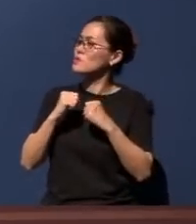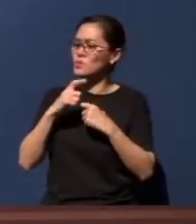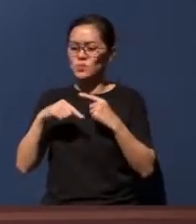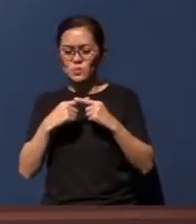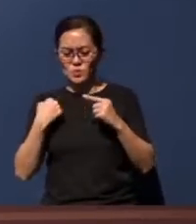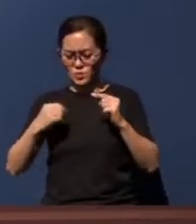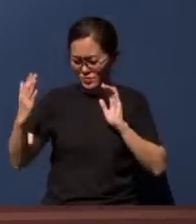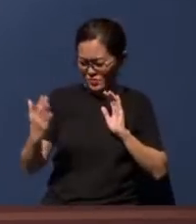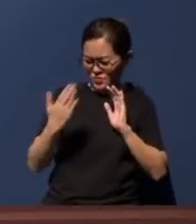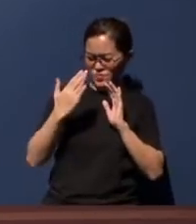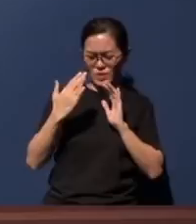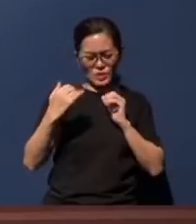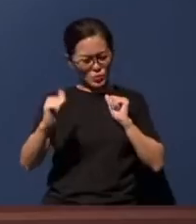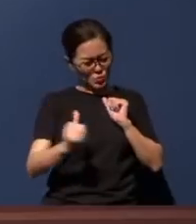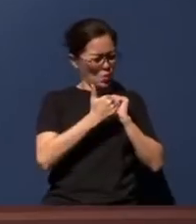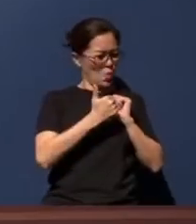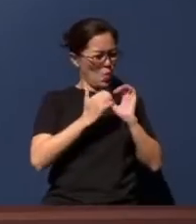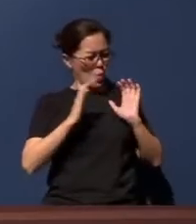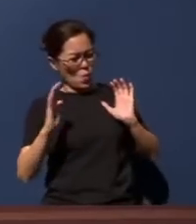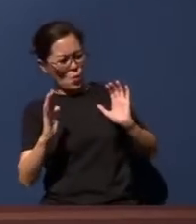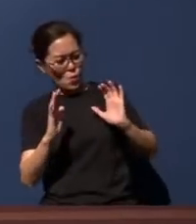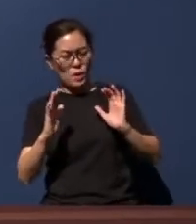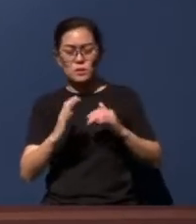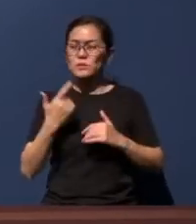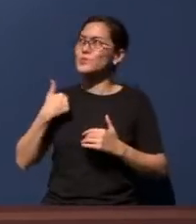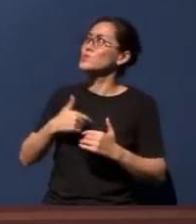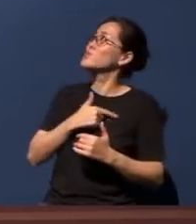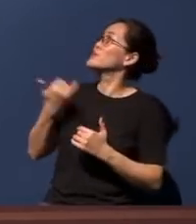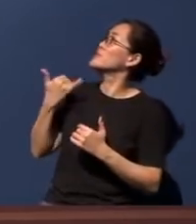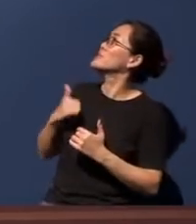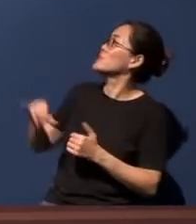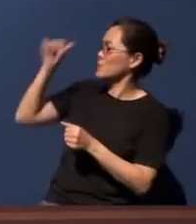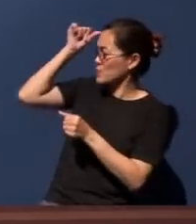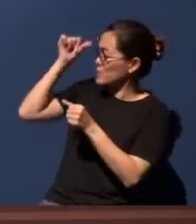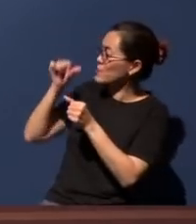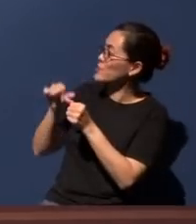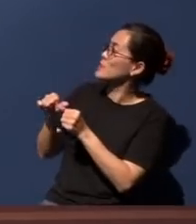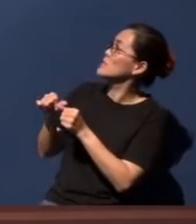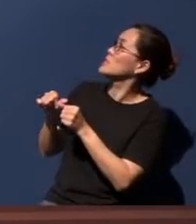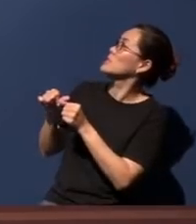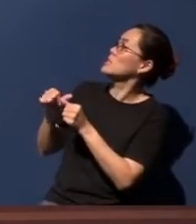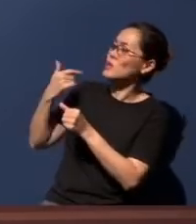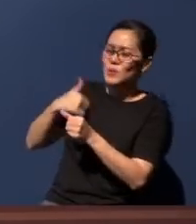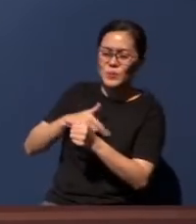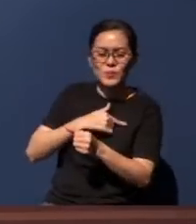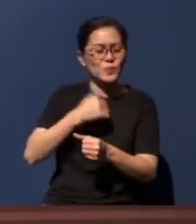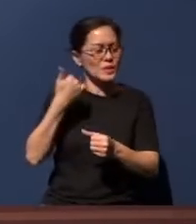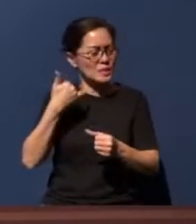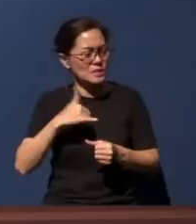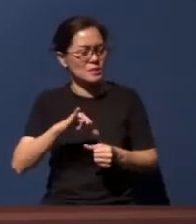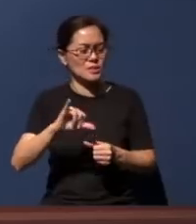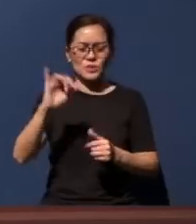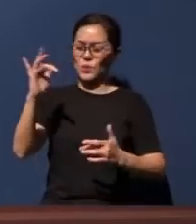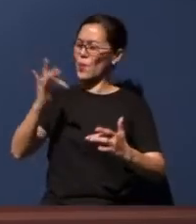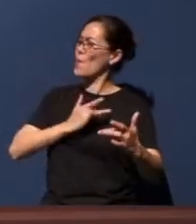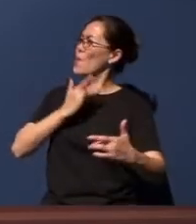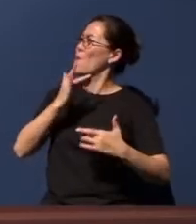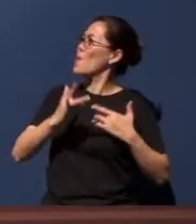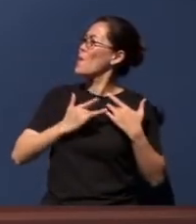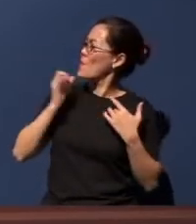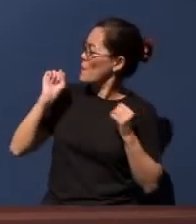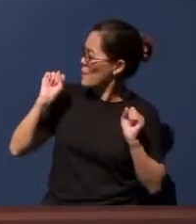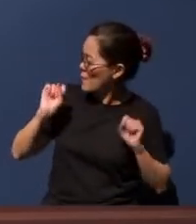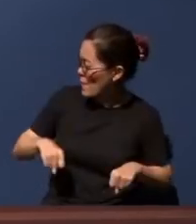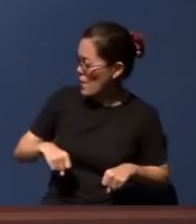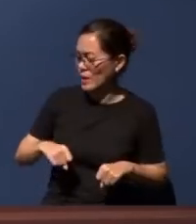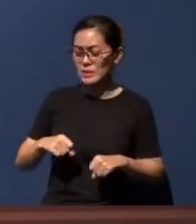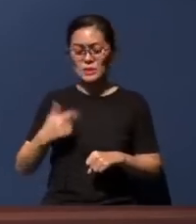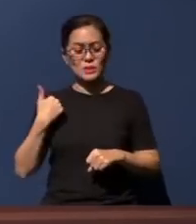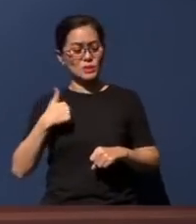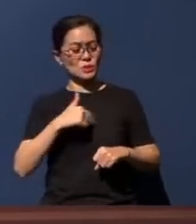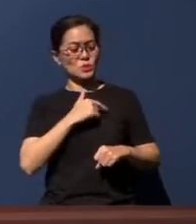and hostilities, we can still remember; we can still rejoice, we can still be rejuvenated,